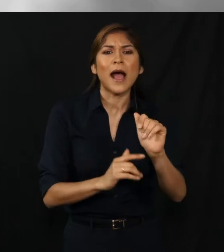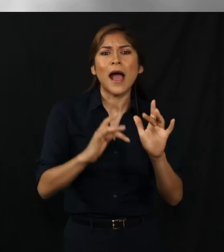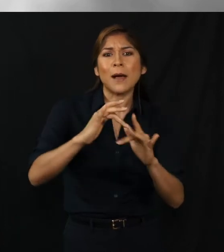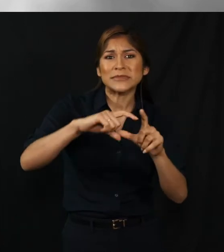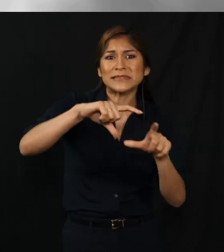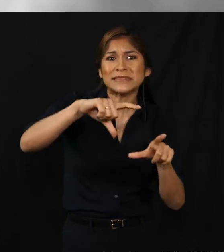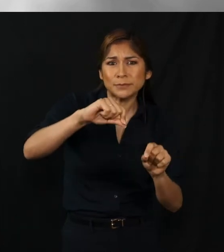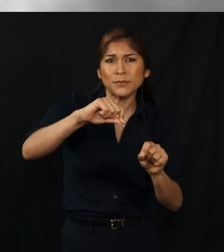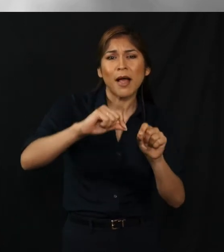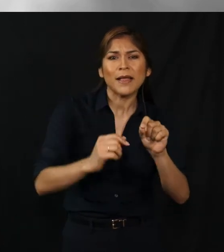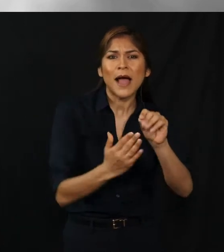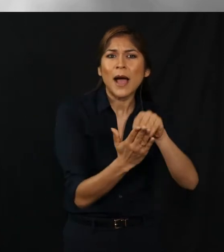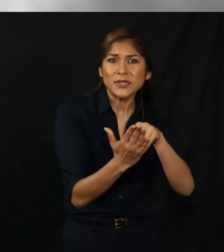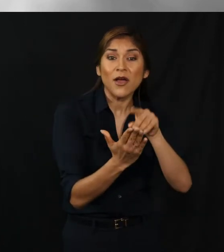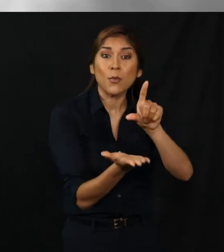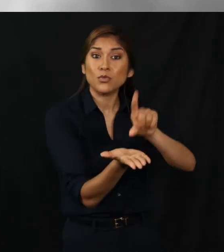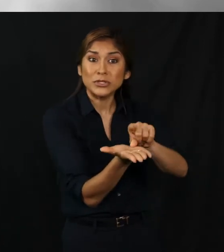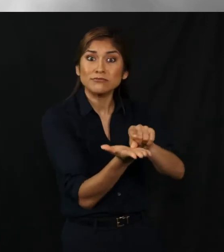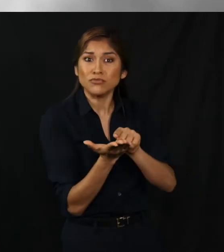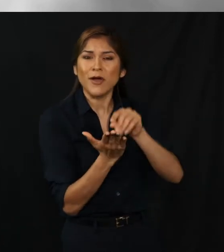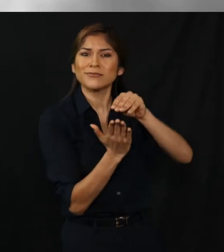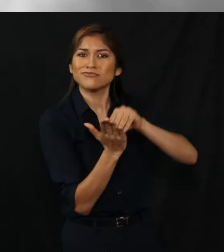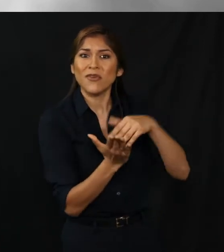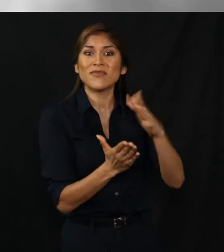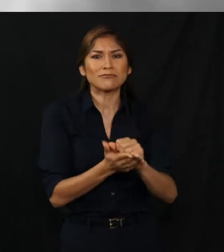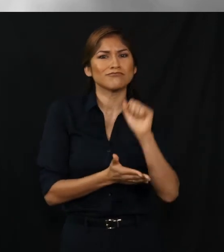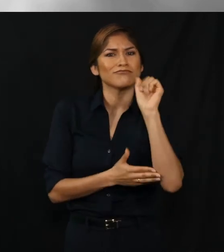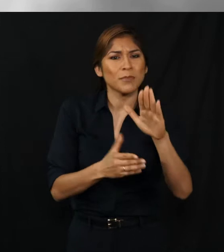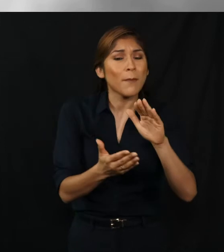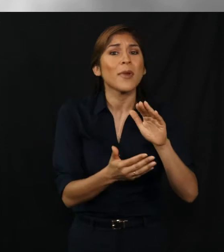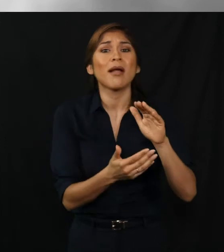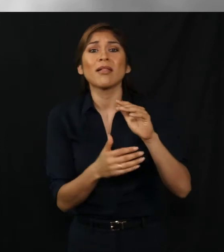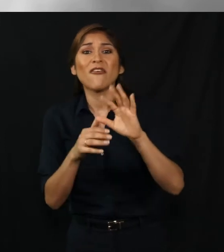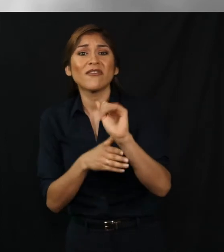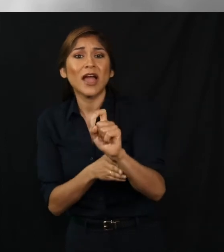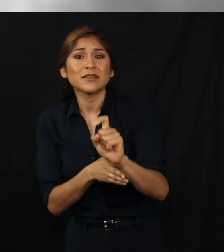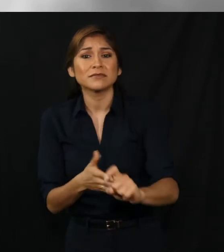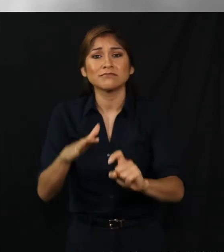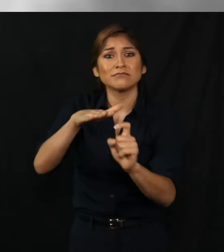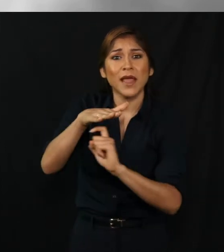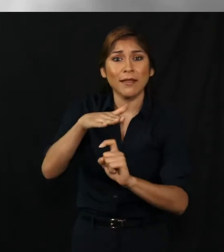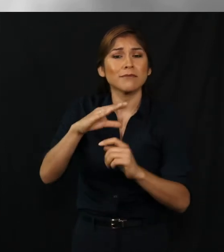Print it, complete it and you can mail it, fax it, or scan it and email it to your